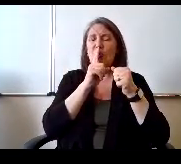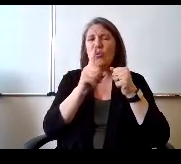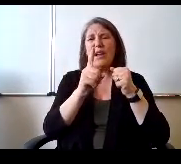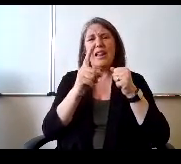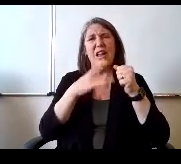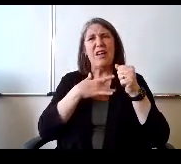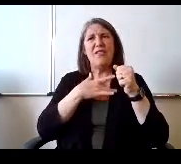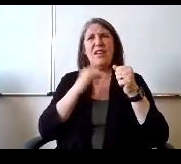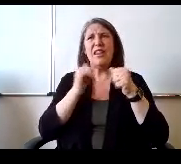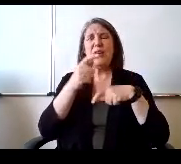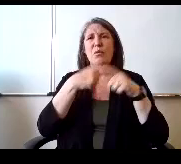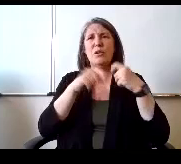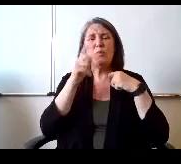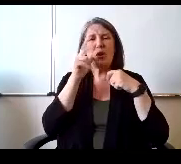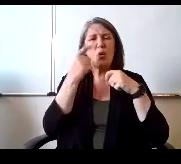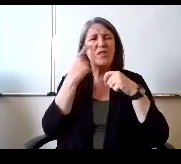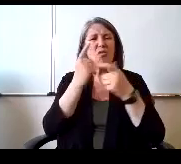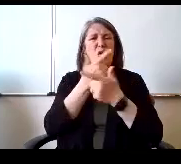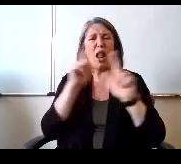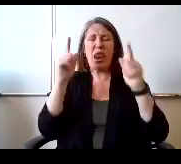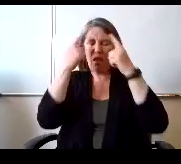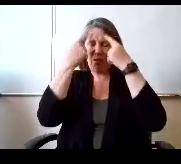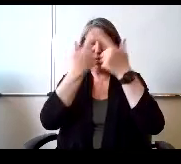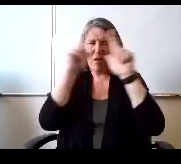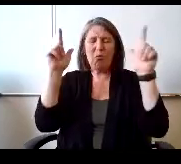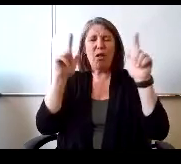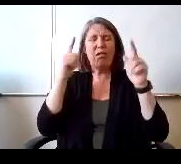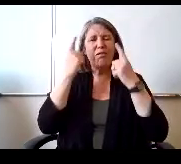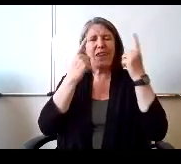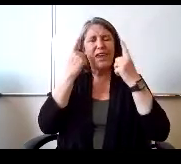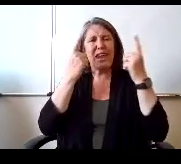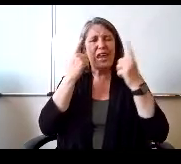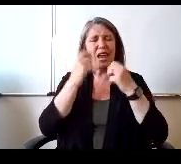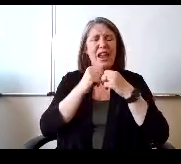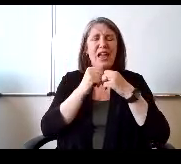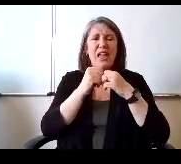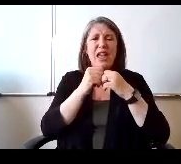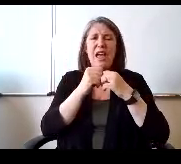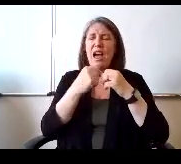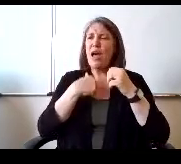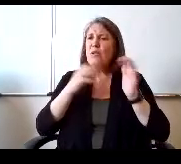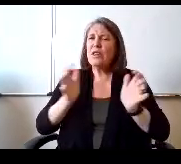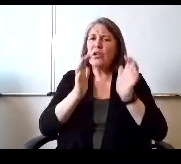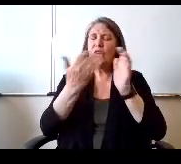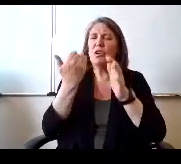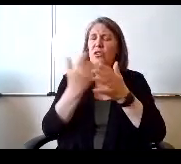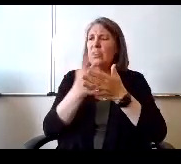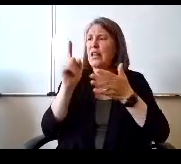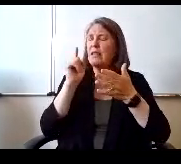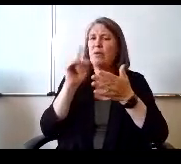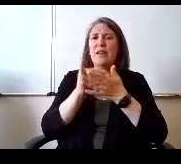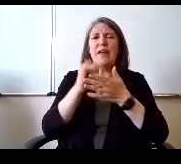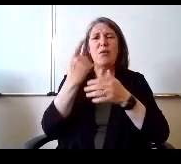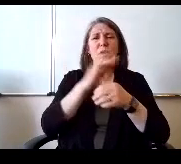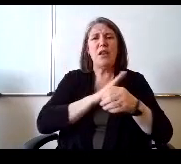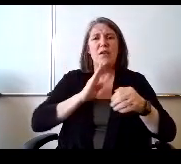I'm I was encouraged last meeting. One of the board members was